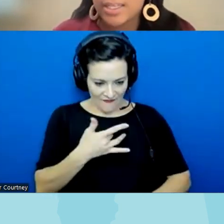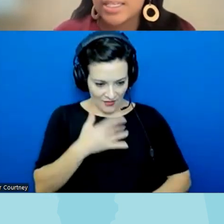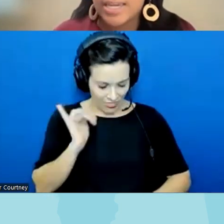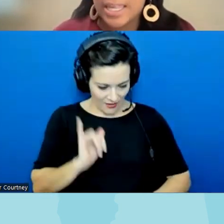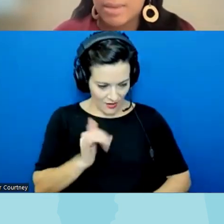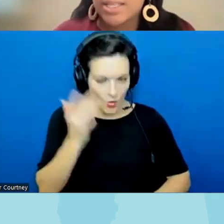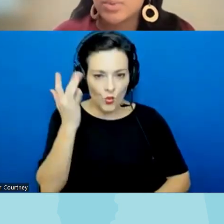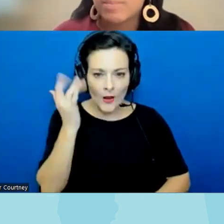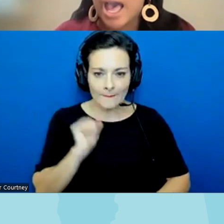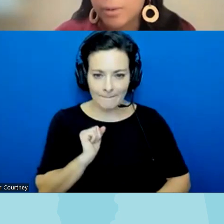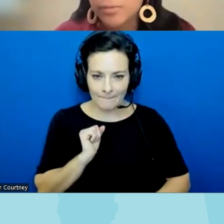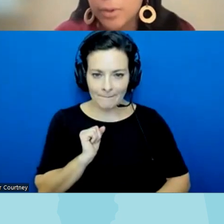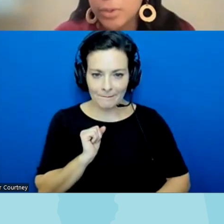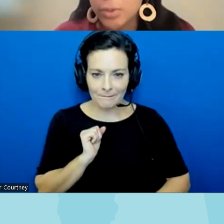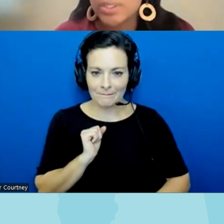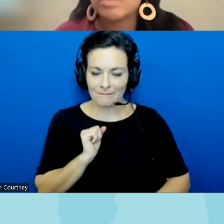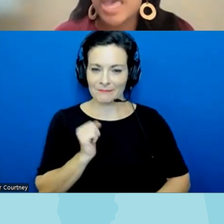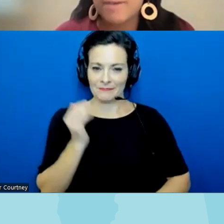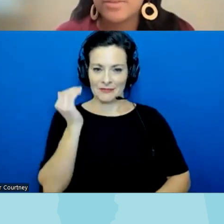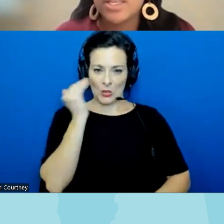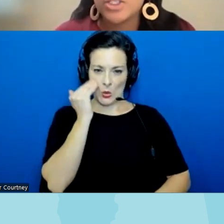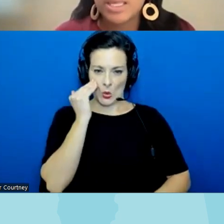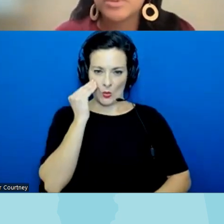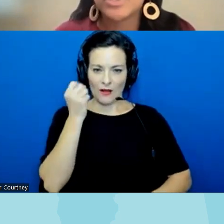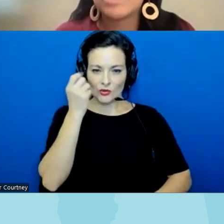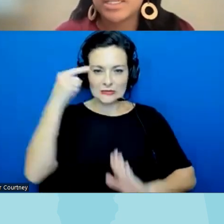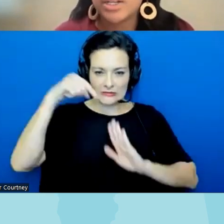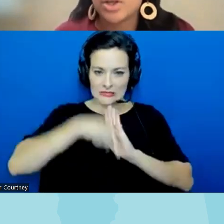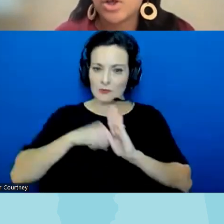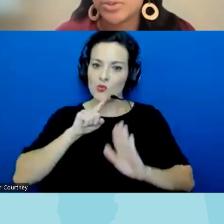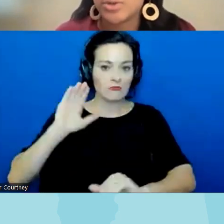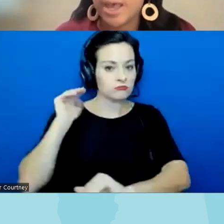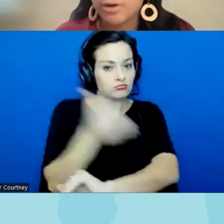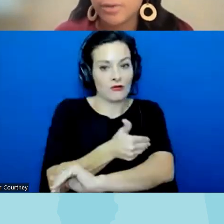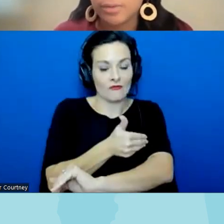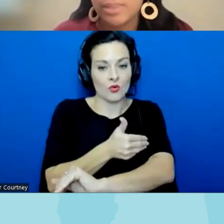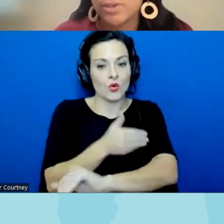think to name it is really powerful to have to be able to explain it is also powerful right there's